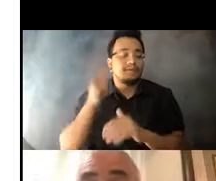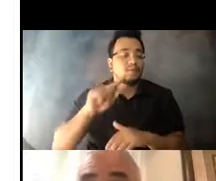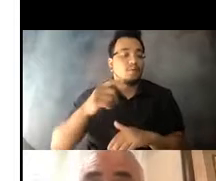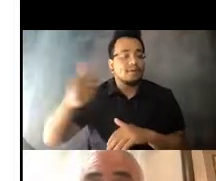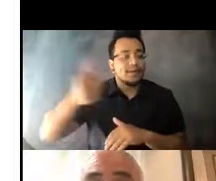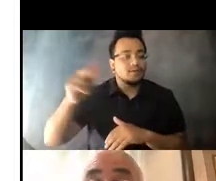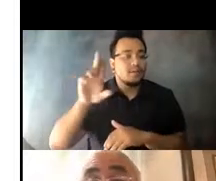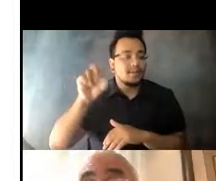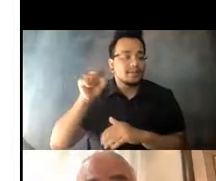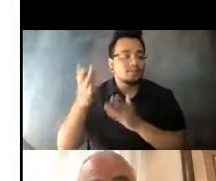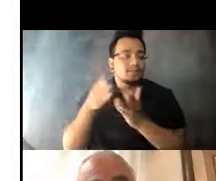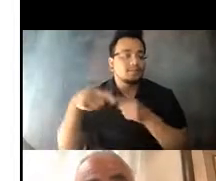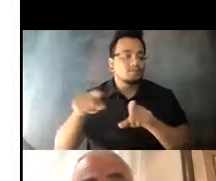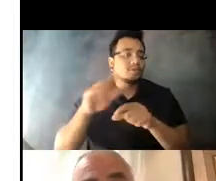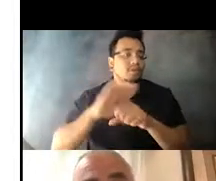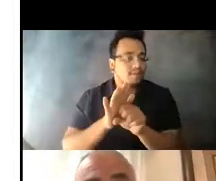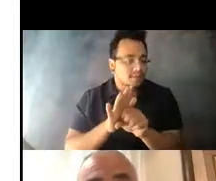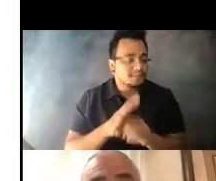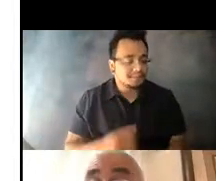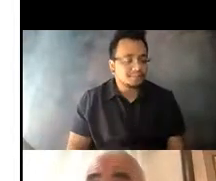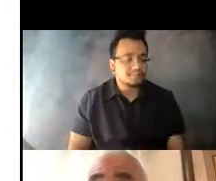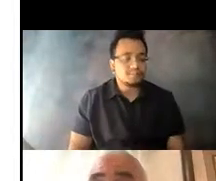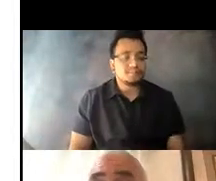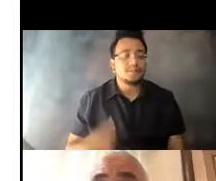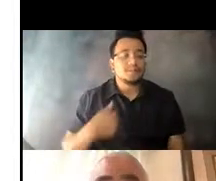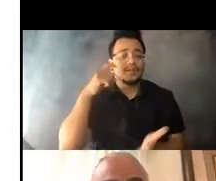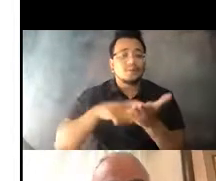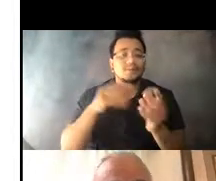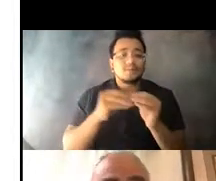14:36:25 pandemic. 14:36:29 We saw areas that needed more frequent and faster trips.